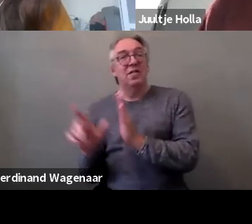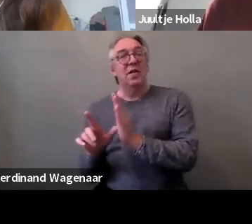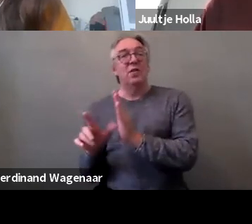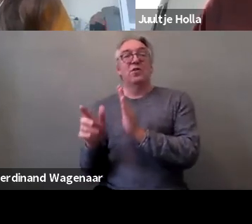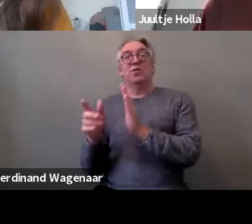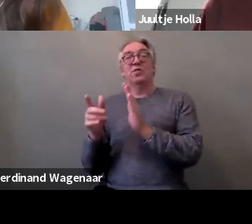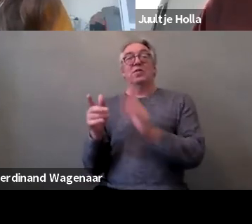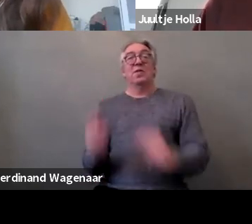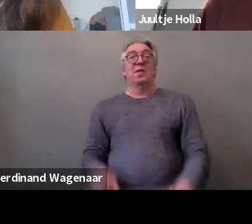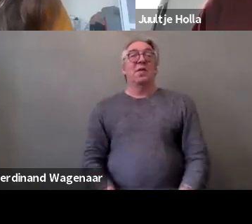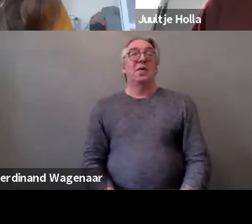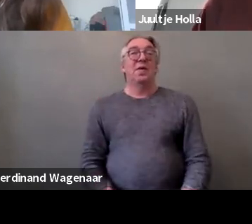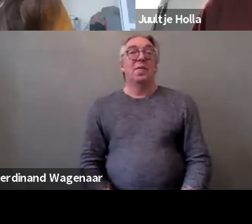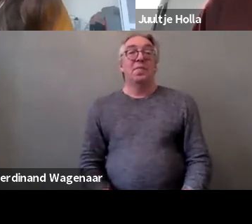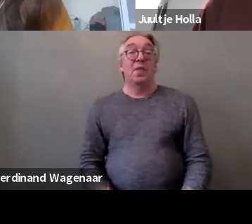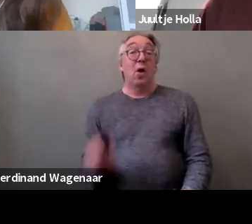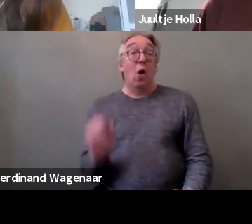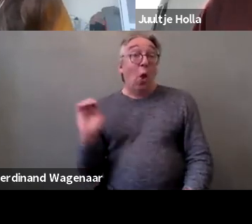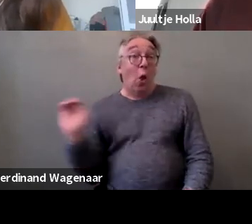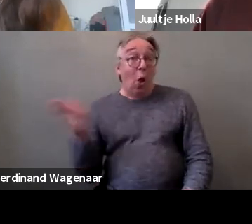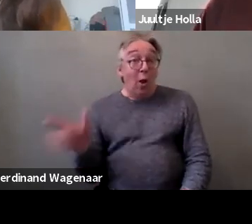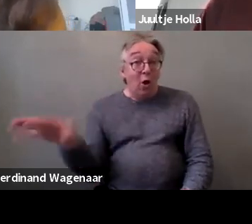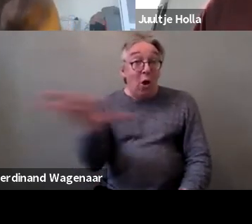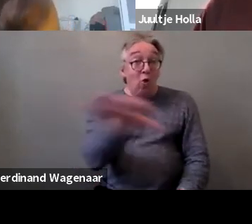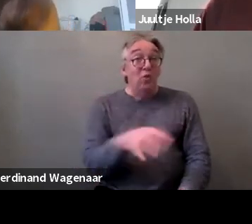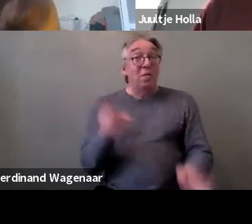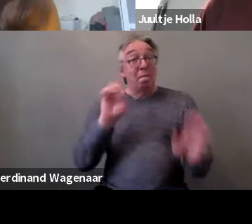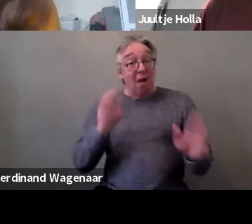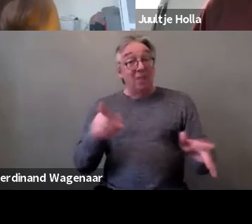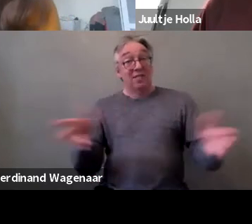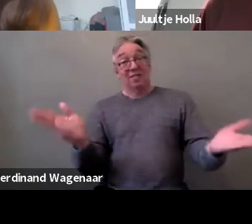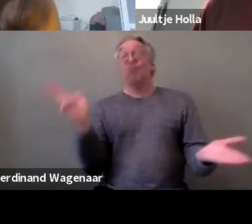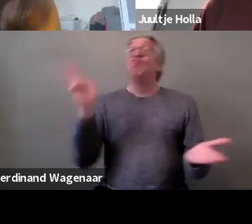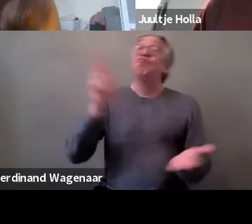you have all Member States denying behind a position and policies.